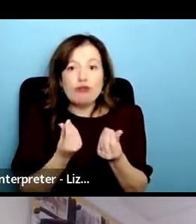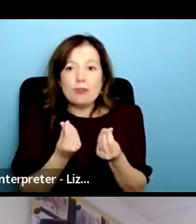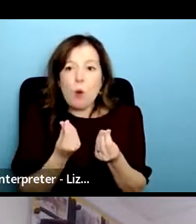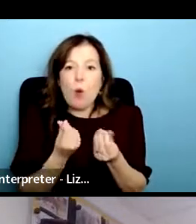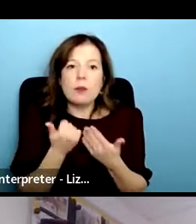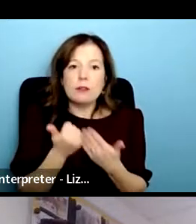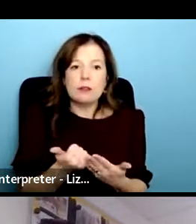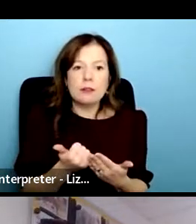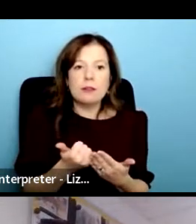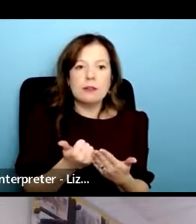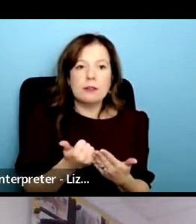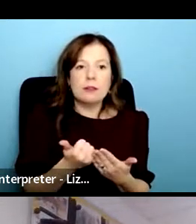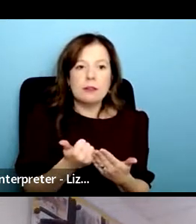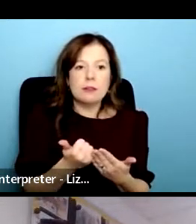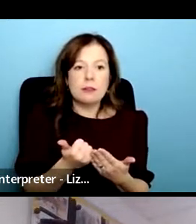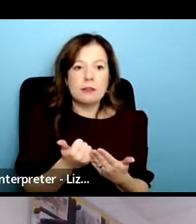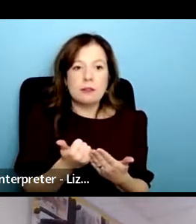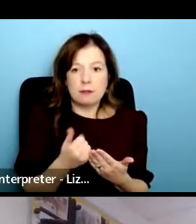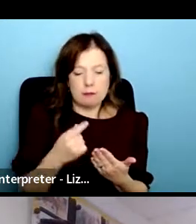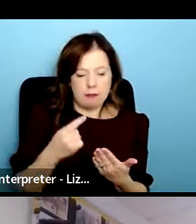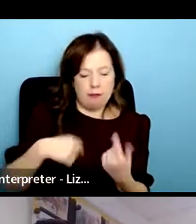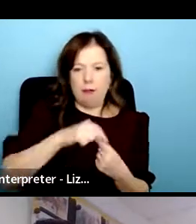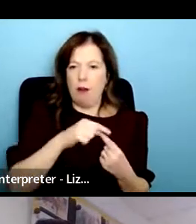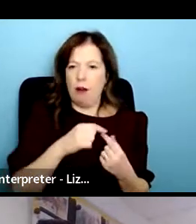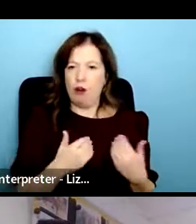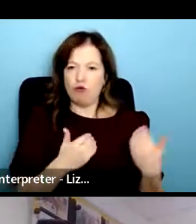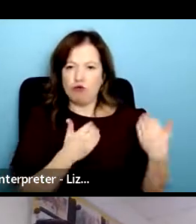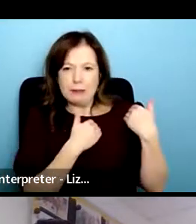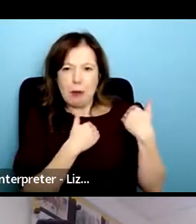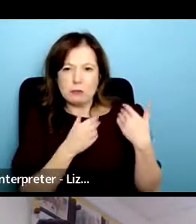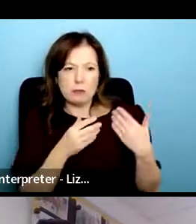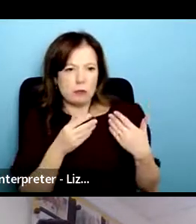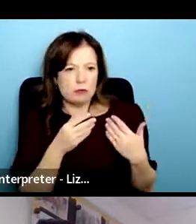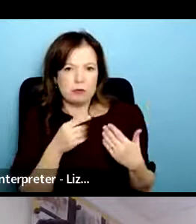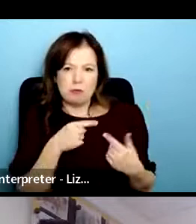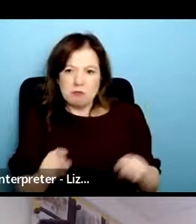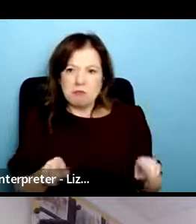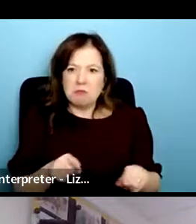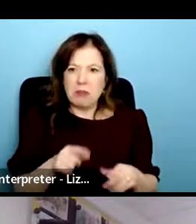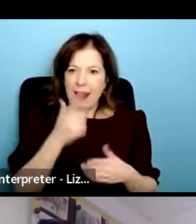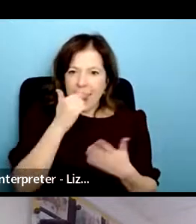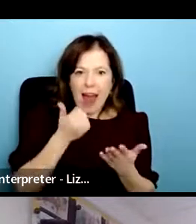should be able to like fix everything and uh you should be able to like i don't know